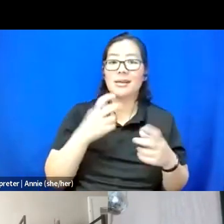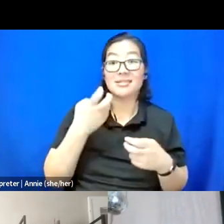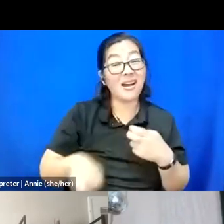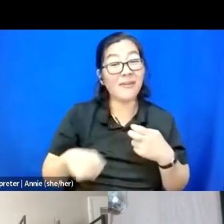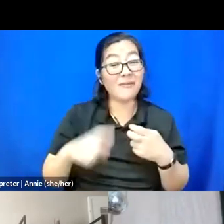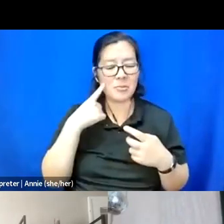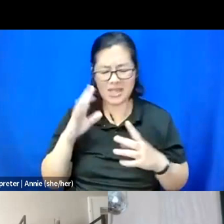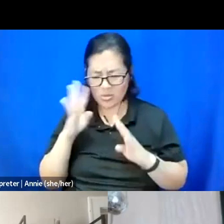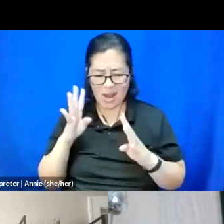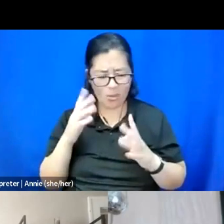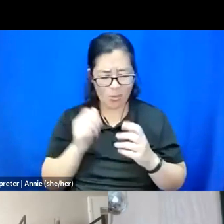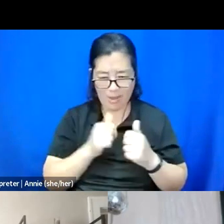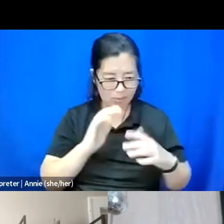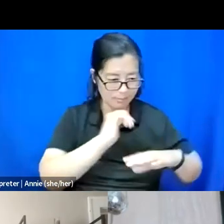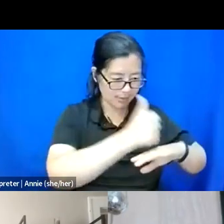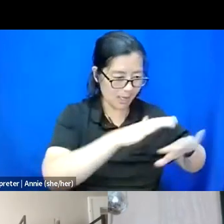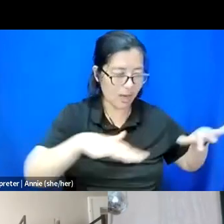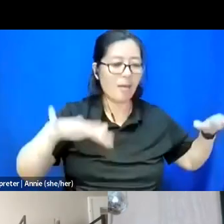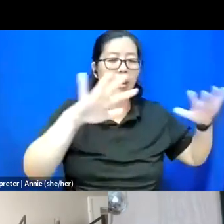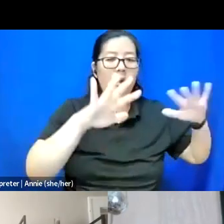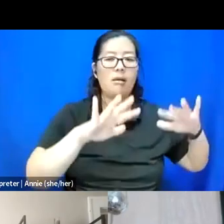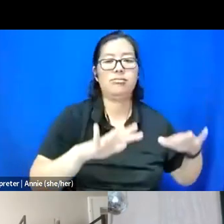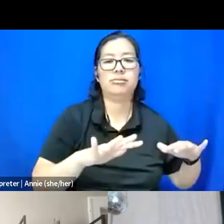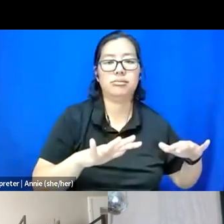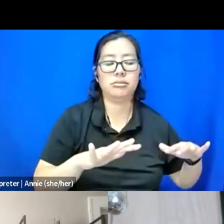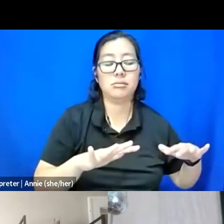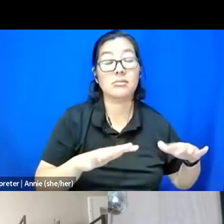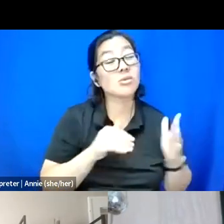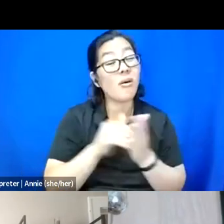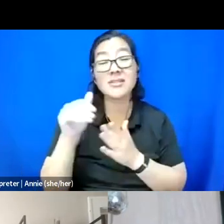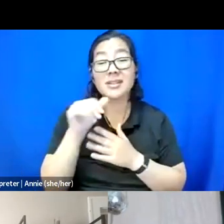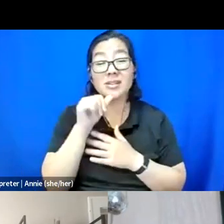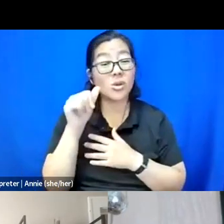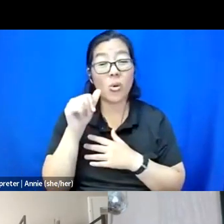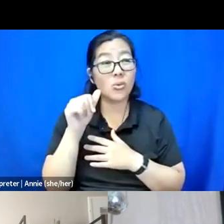which is why I frequently don't spend a lot of time in music studios,